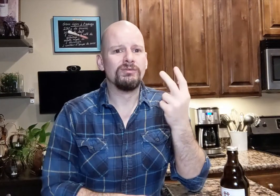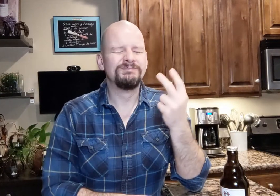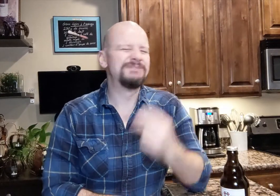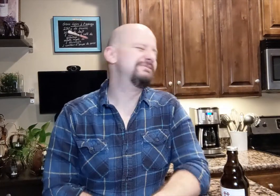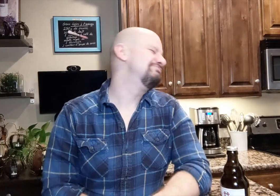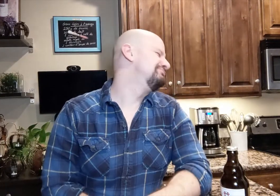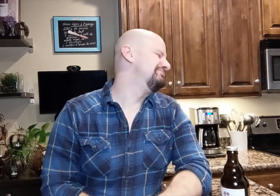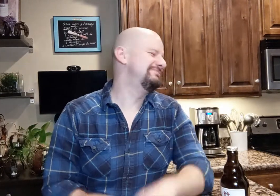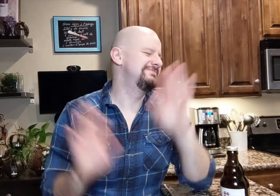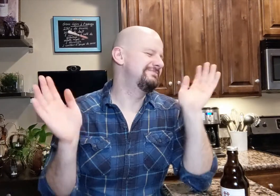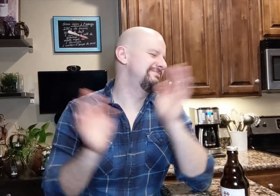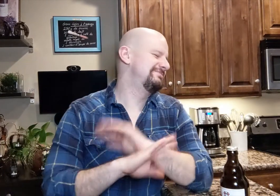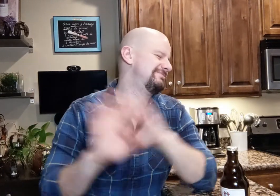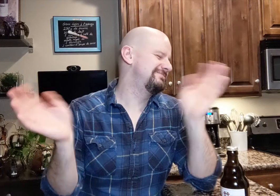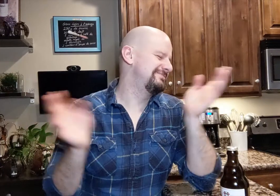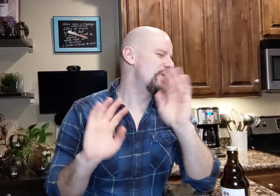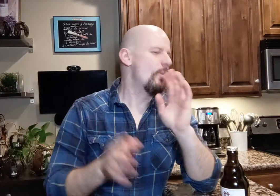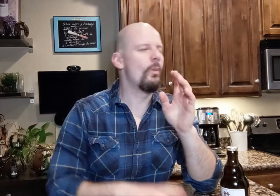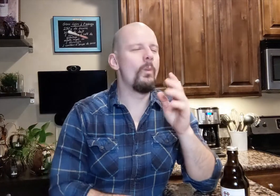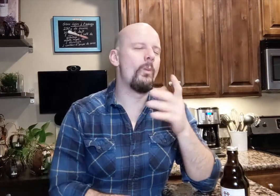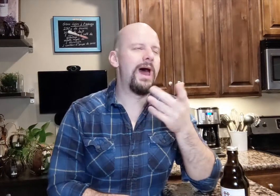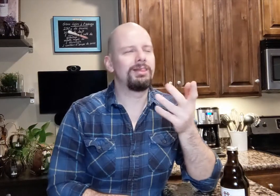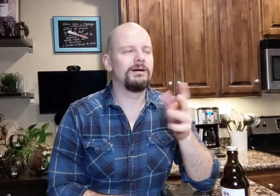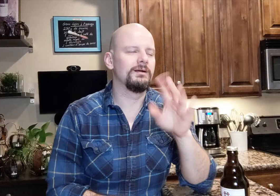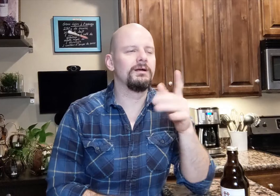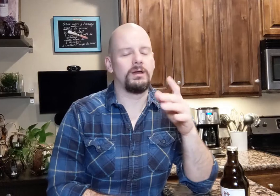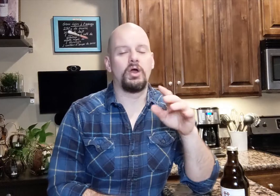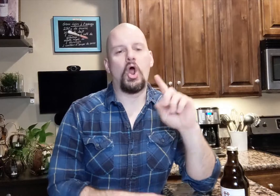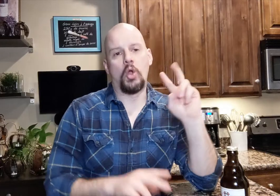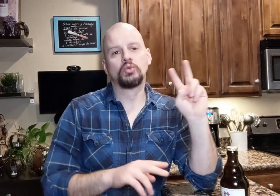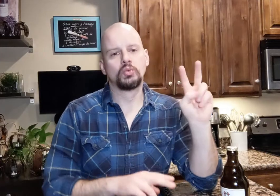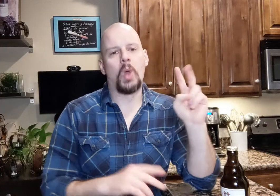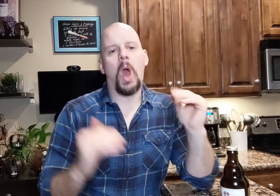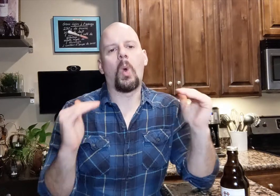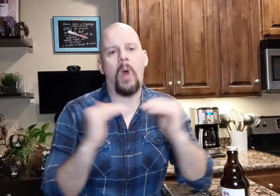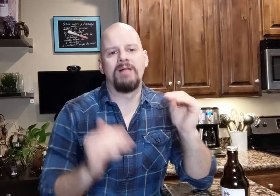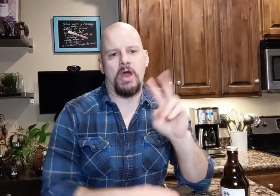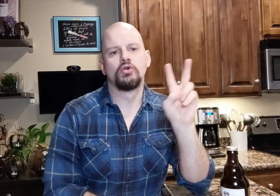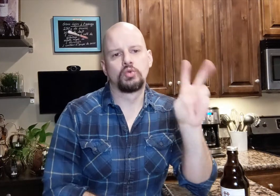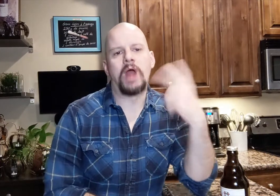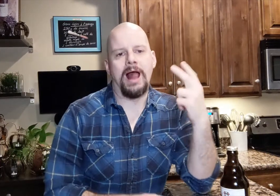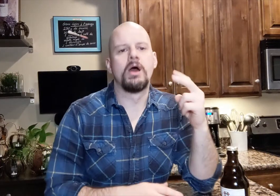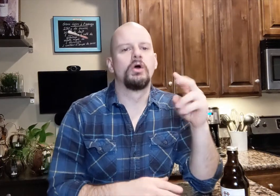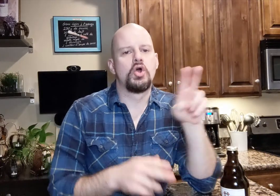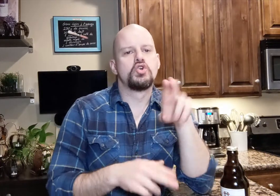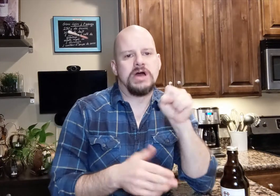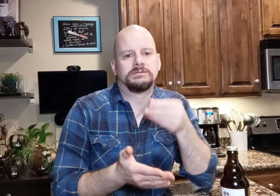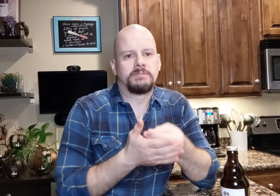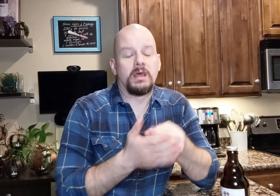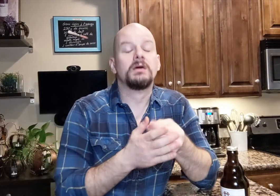Err... Well... I mean... As an equivalent for two dollars, United States currency...